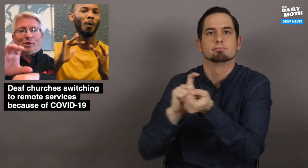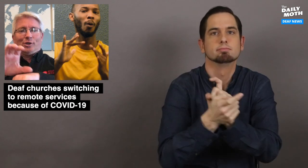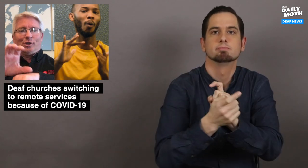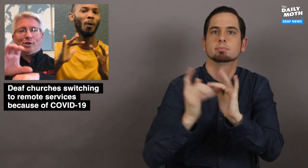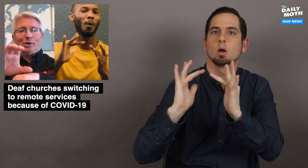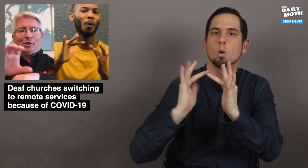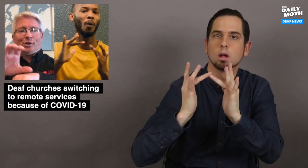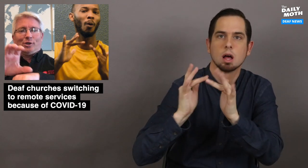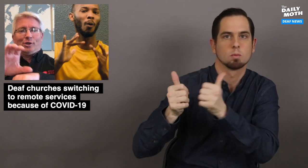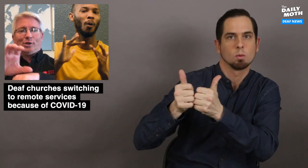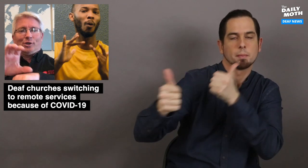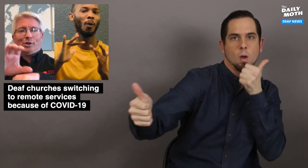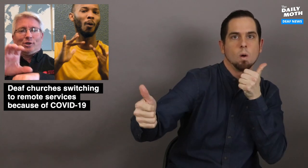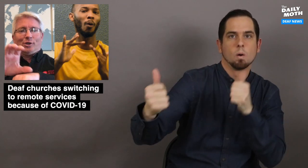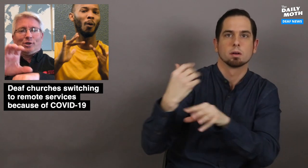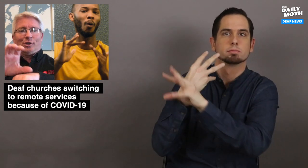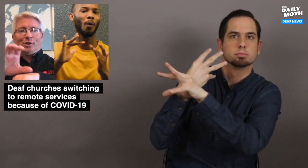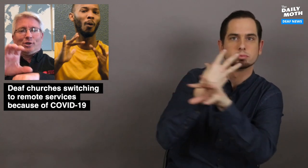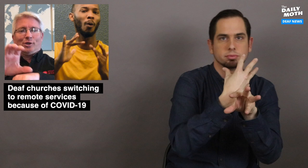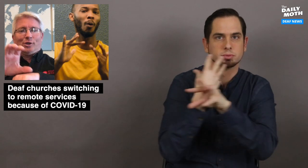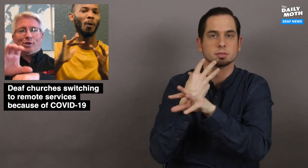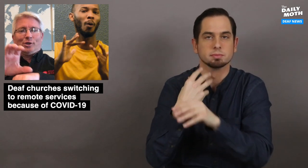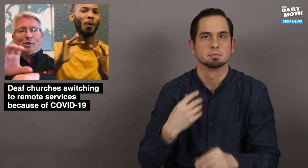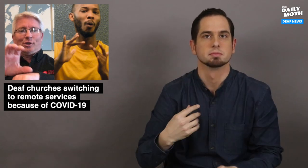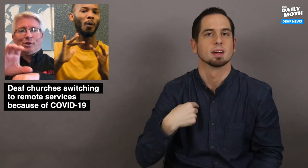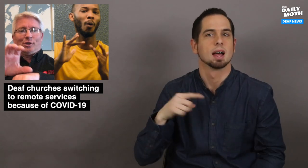and switched to online, remote services.